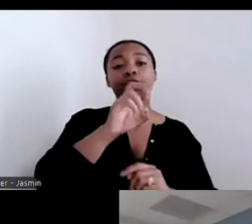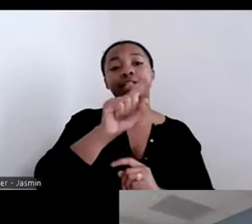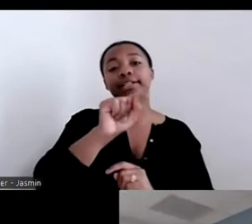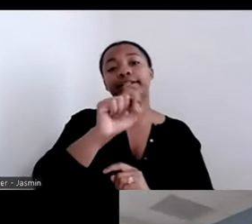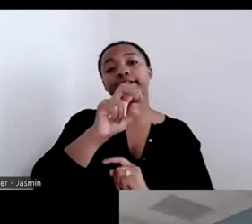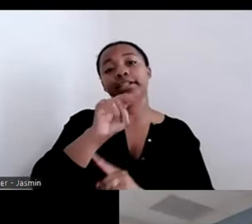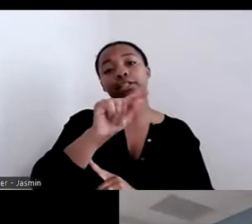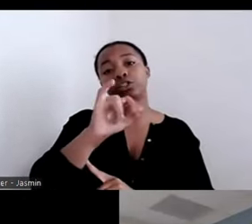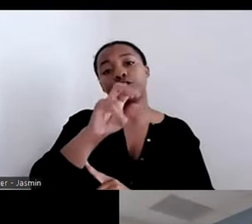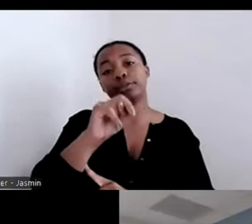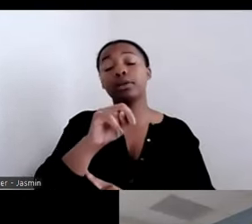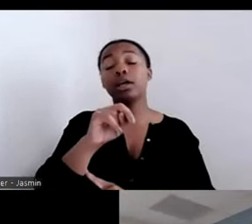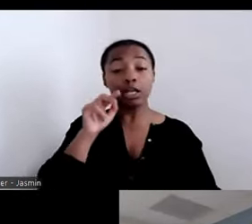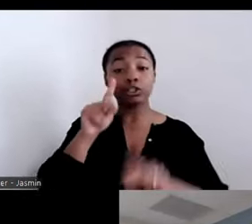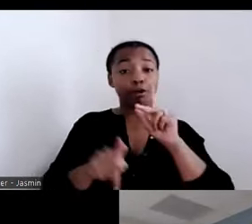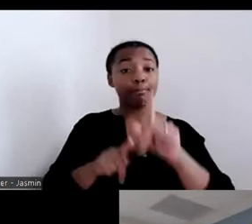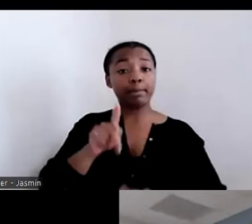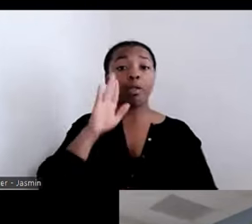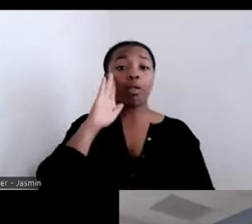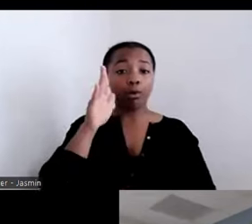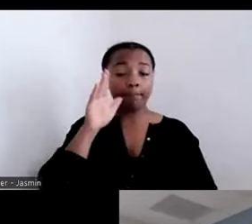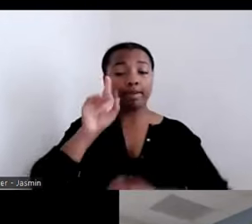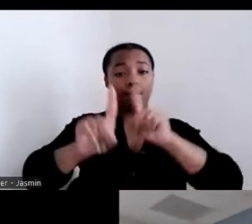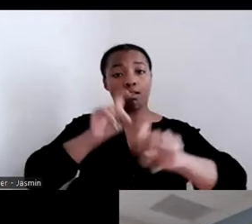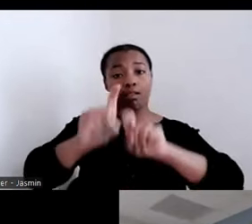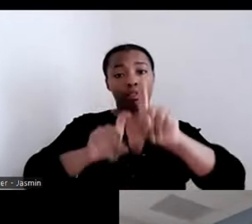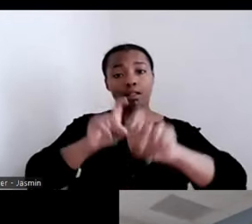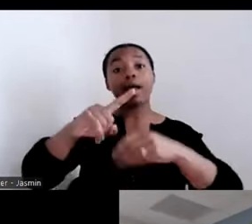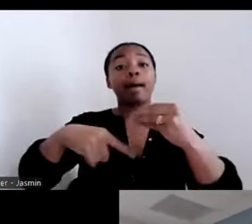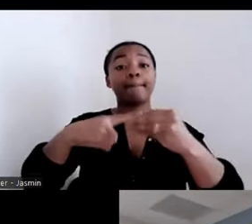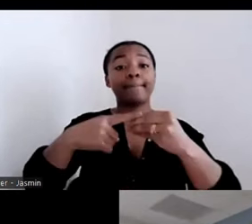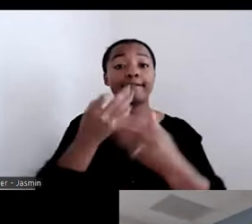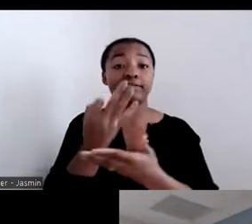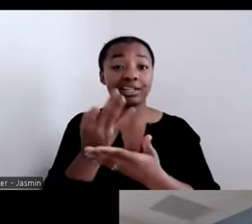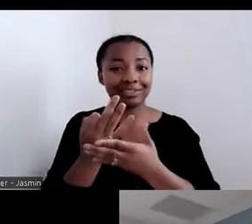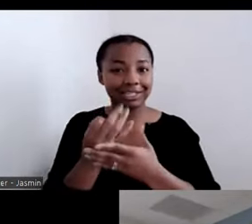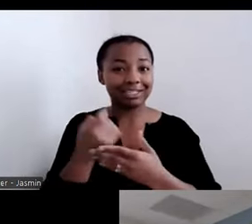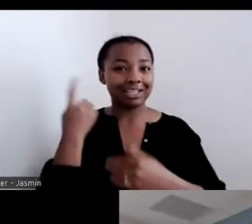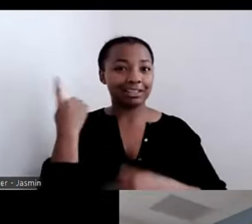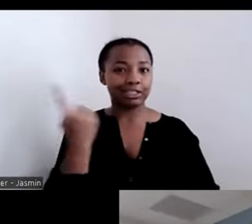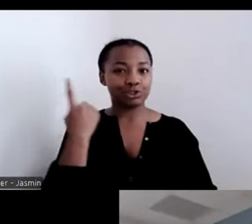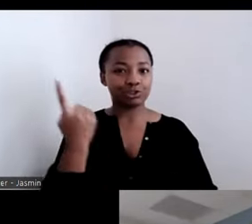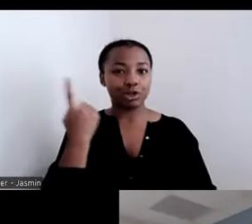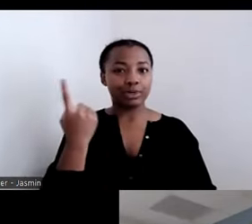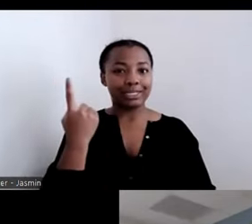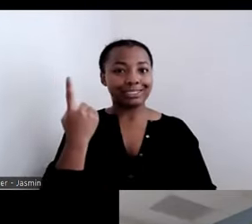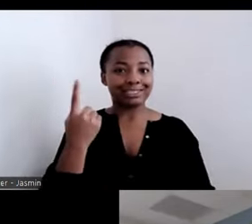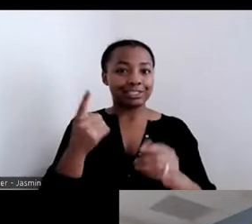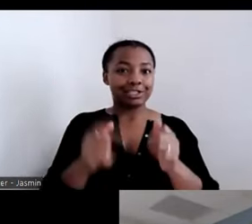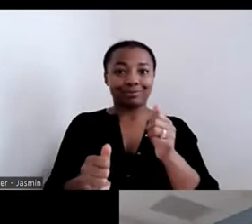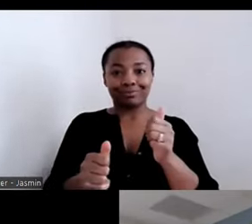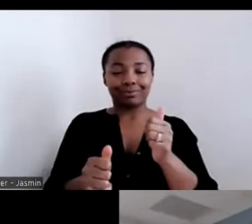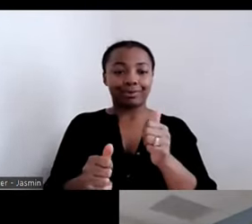room, funding. I’m going to turn this question to Ann and Vicki. Ann, I wonder if